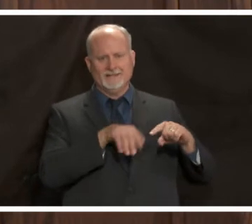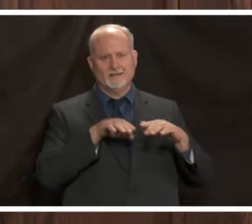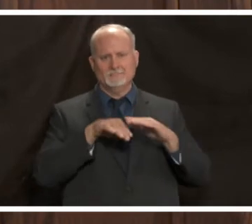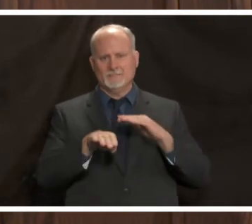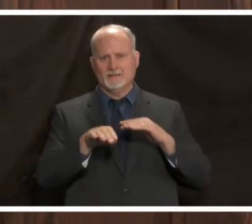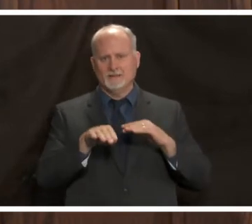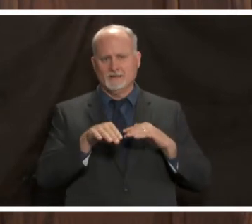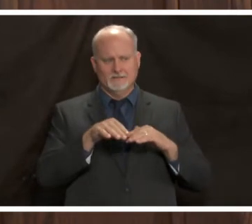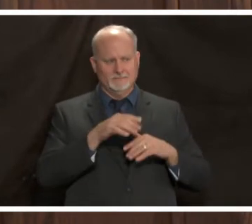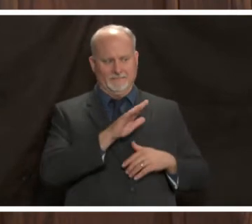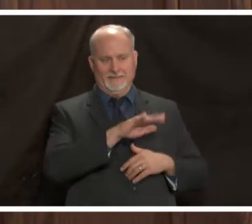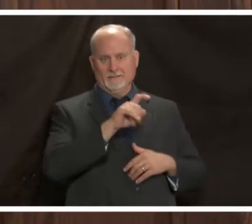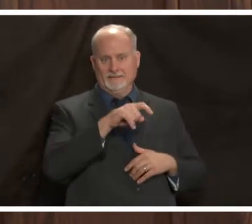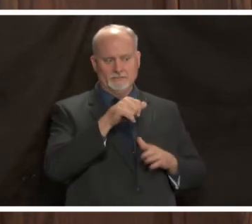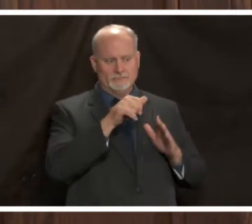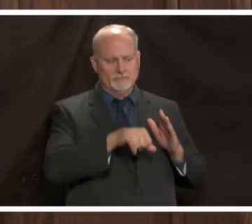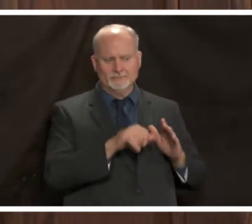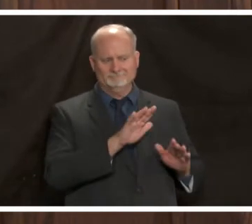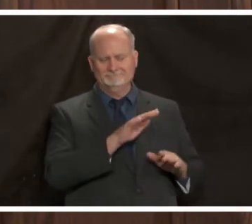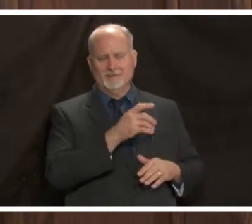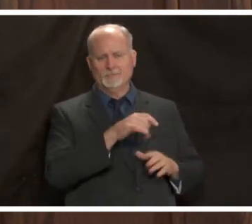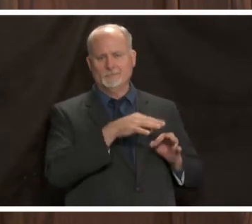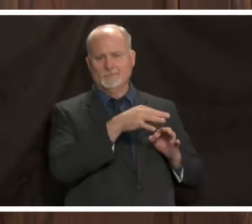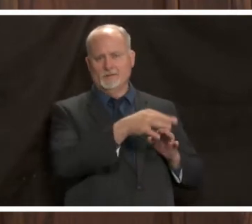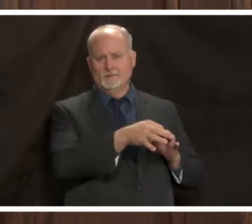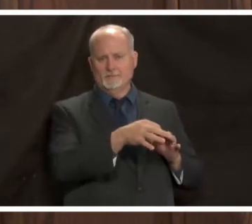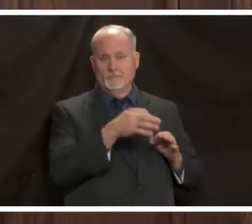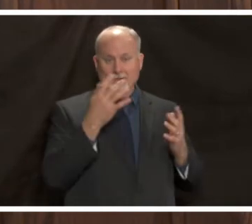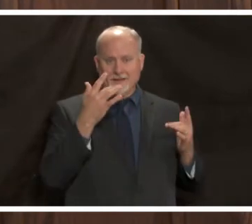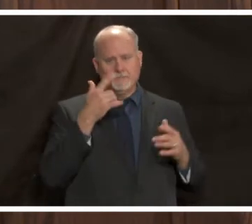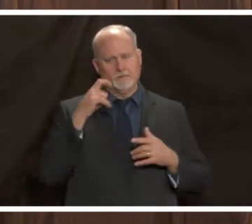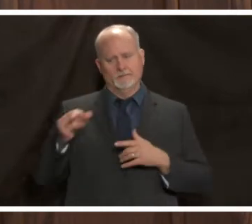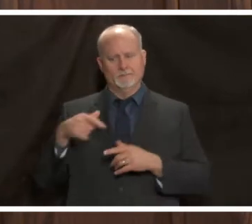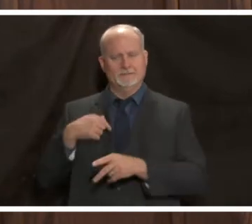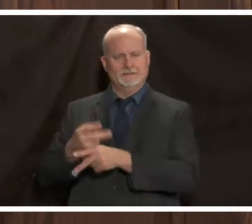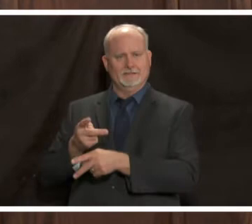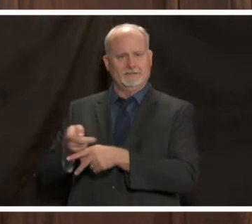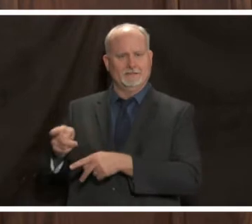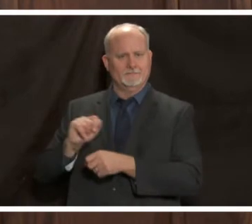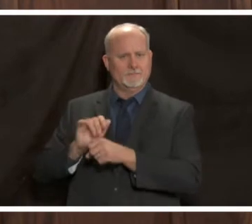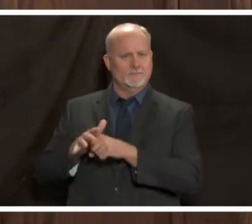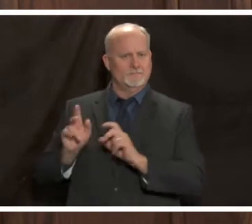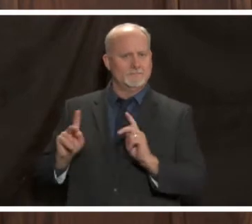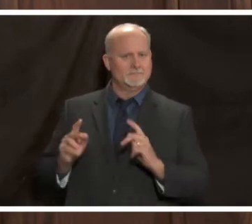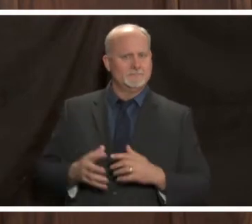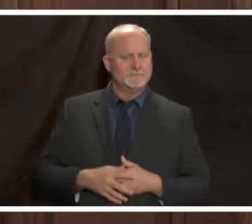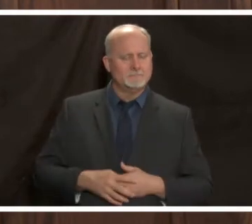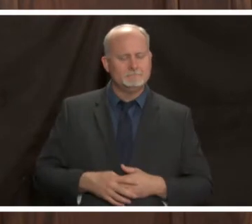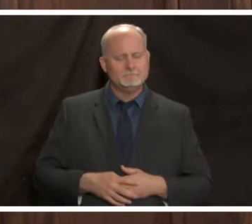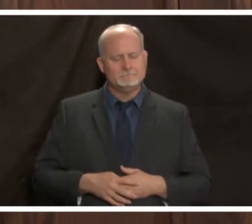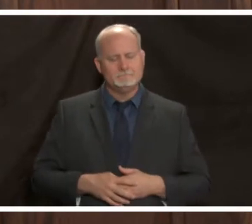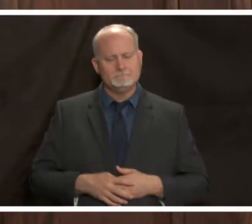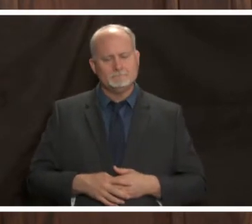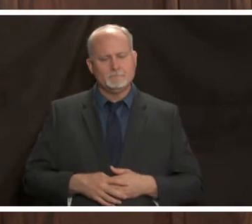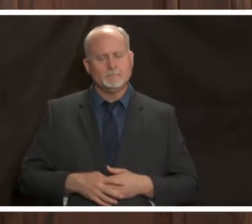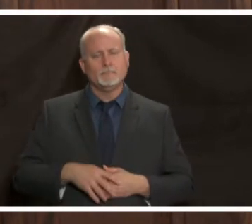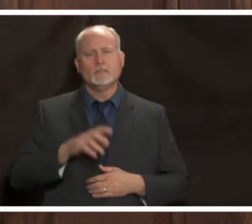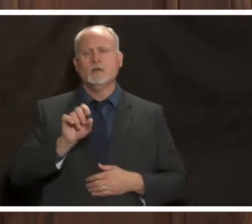are presenting to us with covenanting illness another question in the chat from fox6 morgan